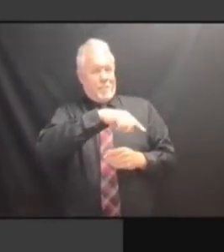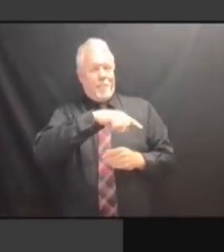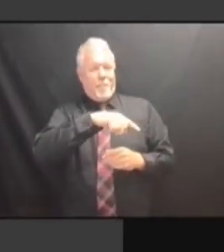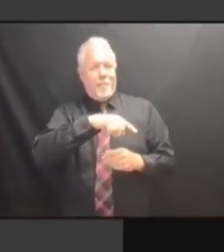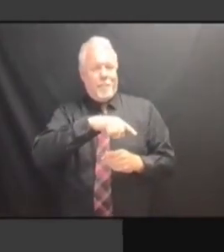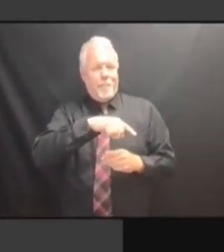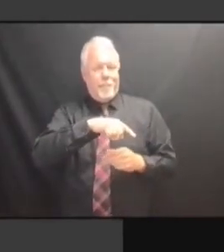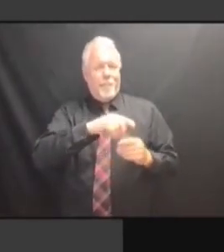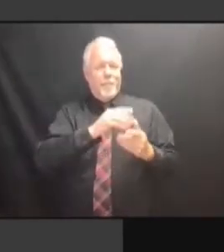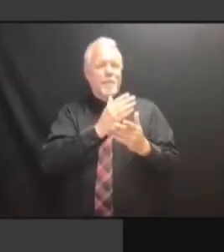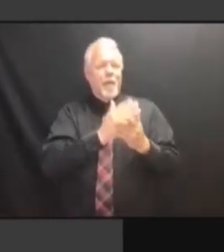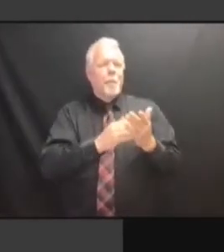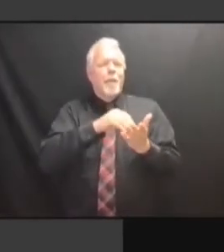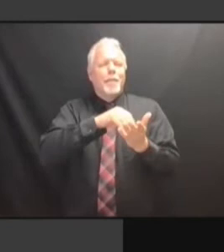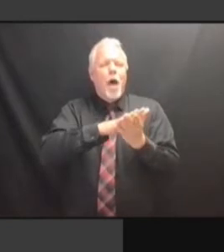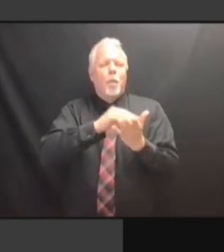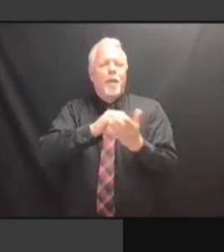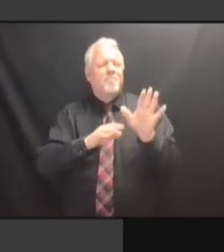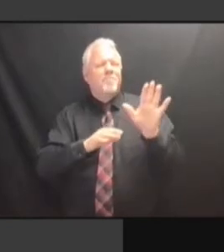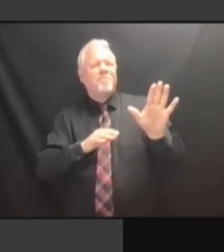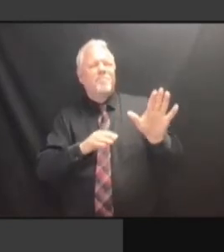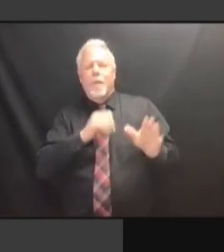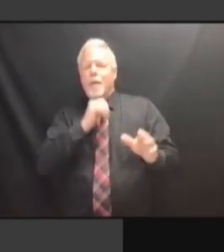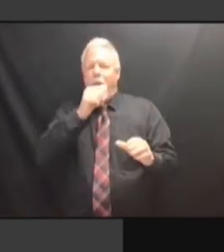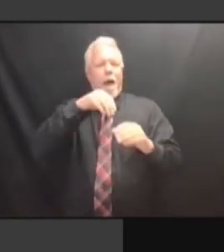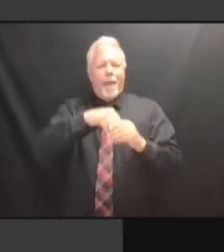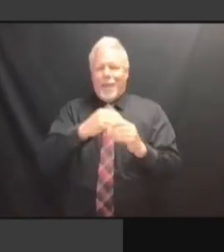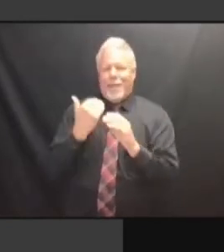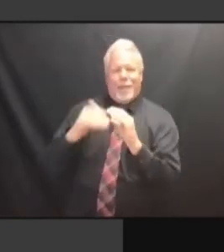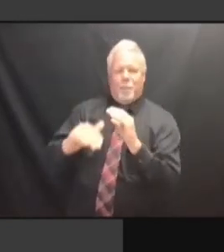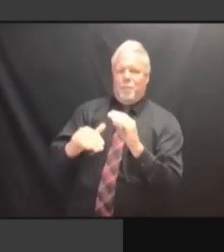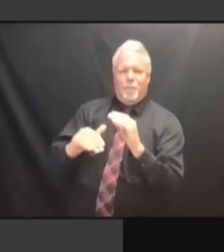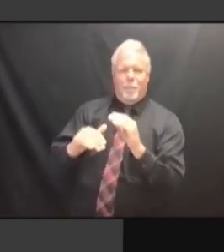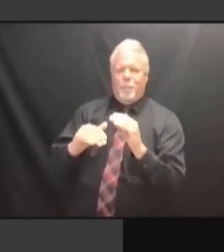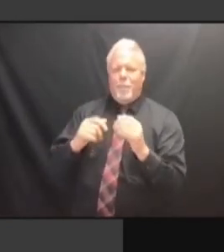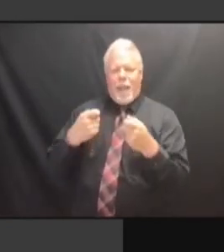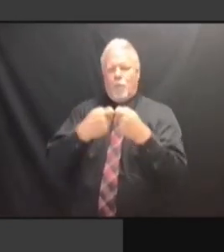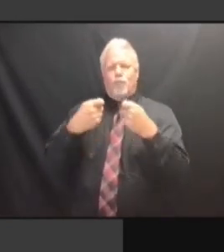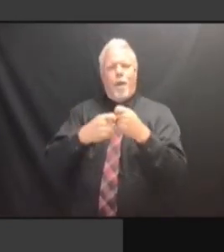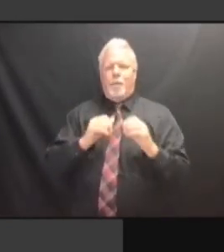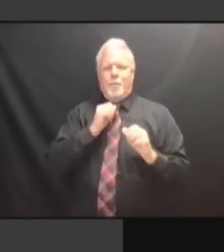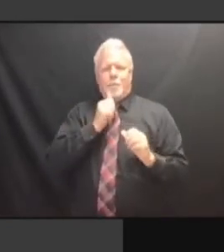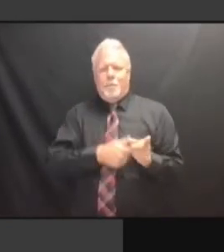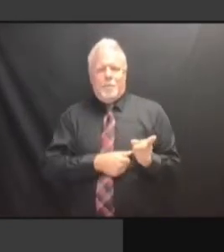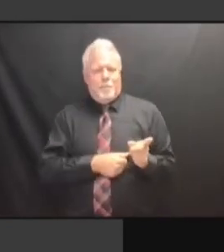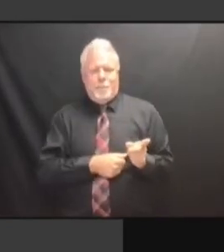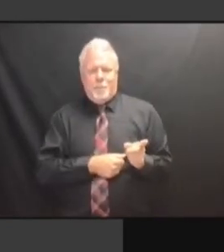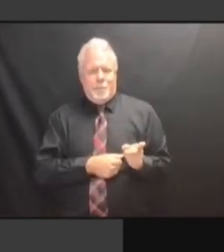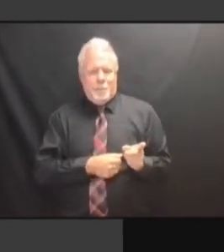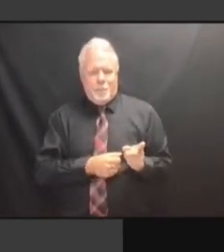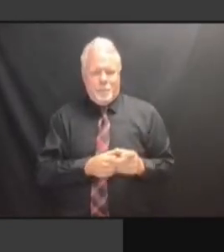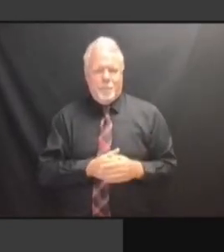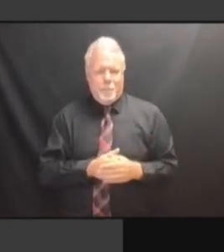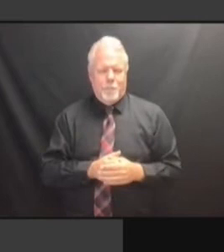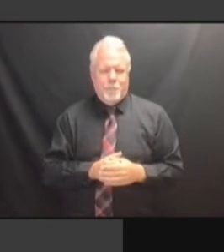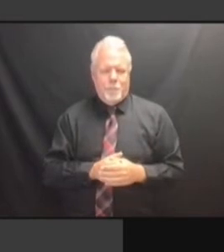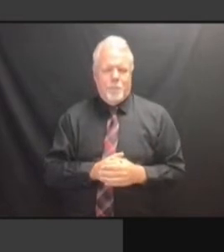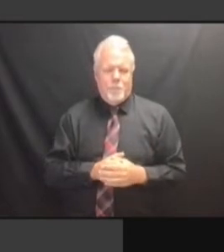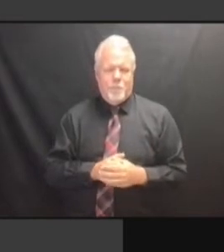MIX NOW IS, GETTING ADDITIONAL HARDWARE IS NOW MIX NOW IS, GETTING ADDITIONAL HARDWARE IS NOW PROVING MIX NOW IS, GETTING ADDITIONAL HARDWARE IS NOW PROVING TO MIX NOW IS, GETTING ADDITIONAL HARDWARE IS NOW PROVING TO BE MIX NOW IS, GETTING ADDITIONAL HARDWARE IS NOW PROVING TO BE A HARDWARE IS NOW PROVING TO BE A HARDWARE IS NOW PROVING TO BE A LITTLE HARDWARE IS NOW PROVING TO BE A LITTLE MORE HARDWARE IS NOW PROVING TO BE A LITTLE MORE DIFFICULT HARDWARE IS NOW PROVING TO BE A LITTLE MORE DIFFICULT THAN HARDWARE IS NOW PROVING TO BE A LITTLE MORE DIFFICULT THAN IT LITTLE MORE DIFFICULT THAN IT LITTLE MORE DIFFICULT THAN IT WAS LITTLE MORE DIFFICULT THAN IT WAS LAST LITTLE MORE DIFFICULT THAN IT WAS LAST YEAR. WAS LAST YEAR. WAS LAST YEAR. >> WAS LAST YEAR. >> THAT